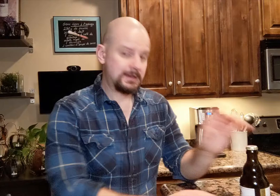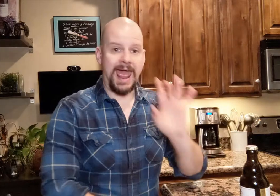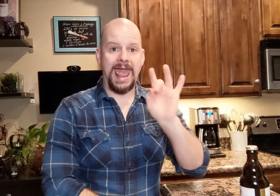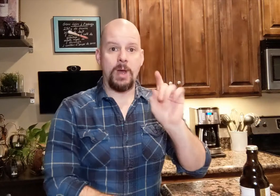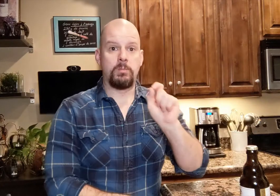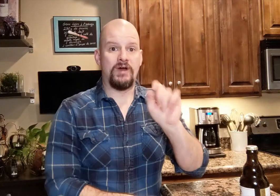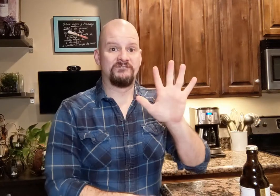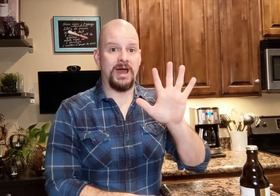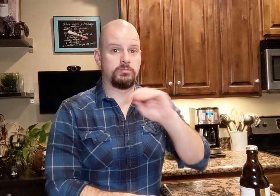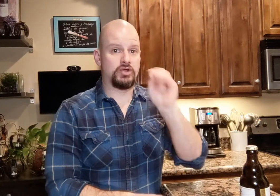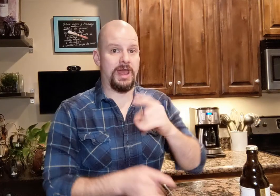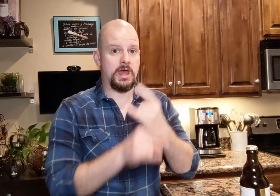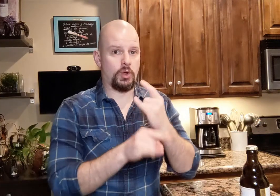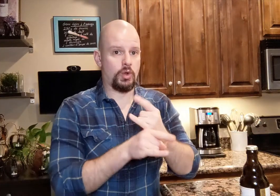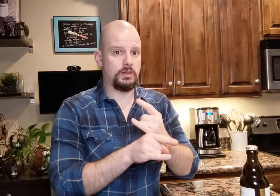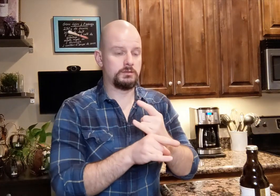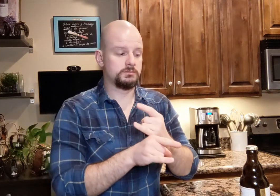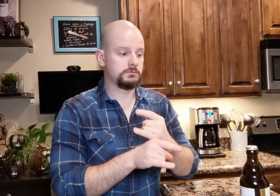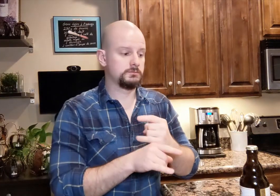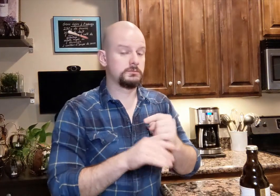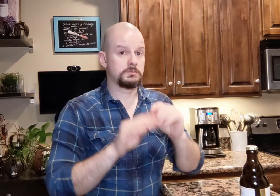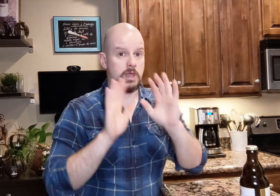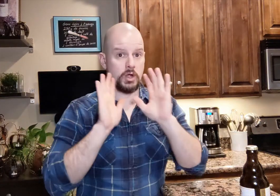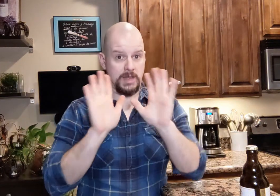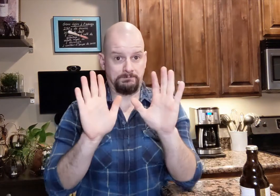It contains 8.5 percent of alcohol.